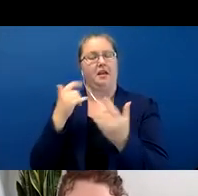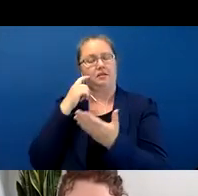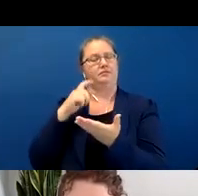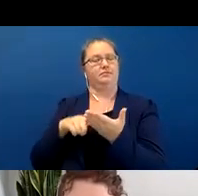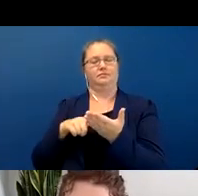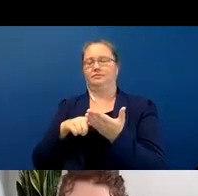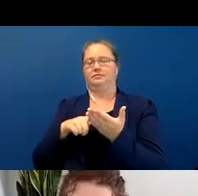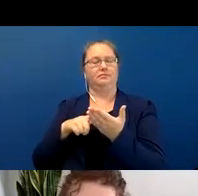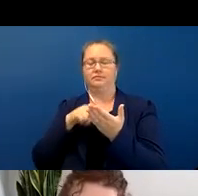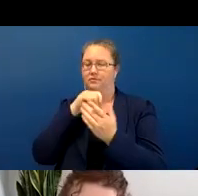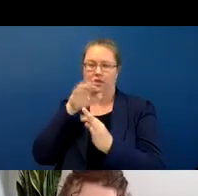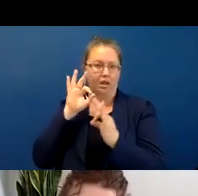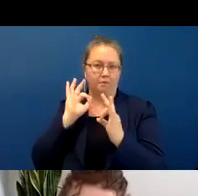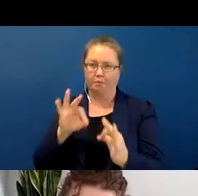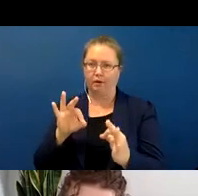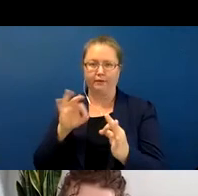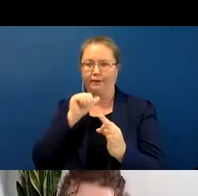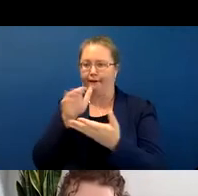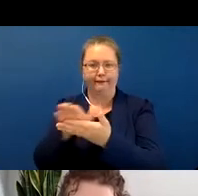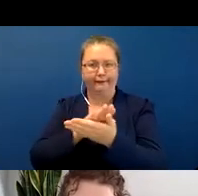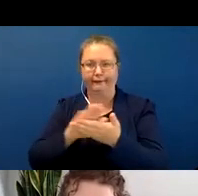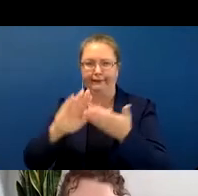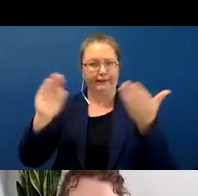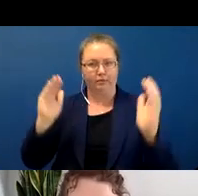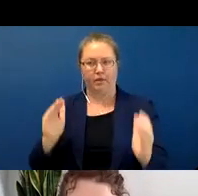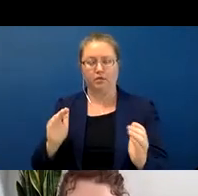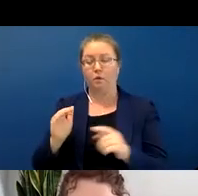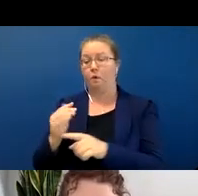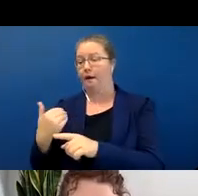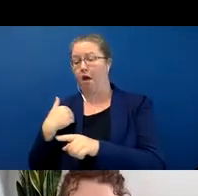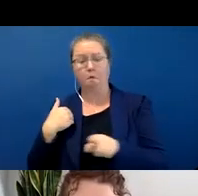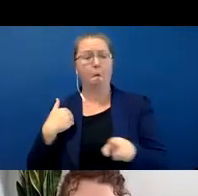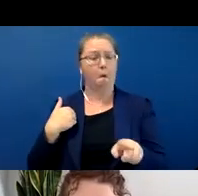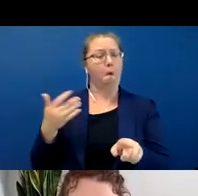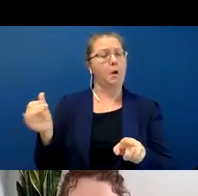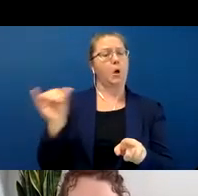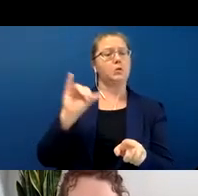this wasn't a clean comparison from the start. So a couple of the problems from the beginning